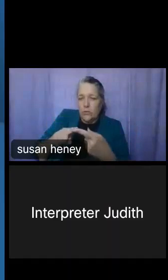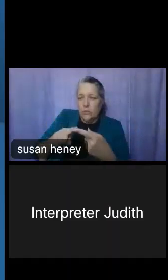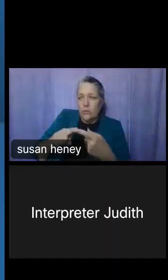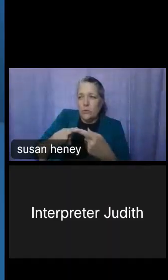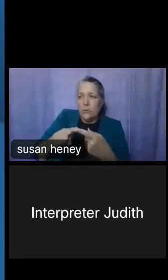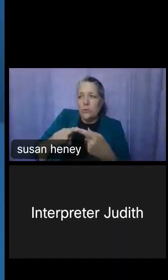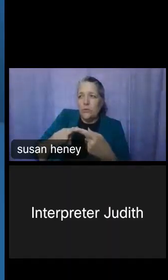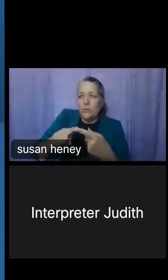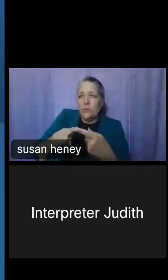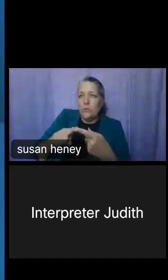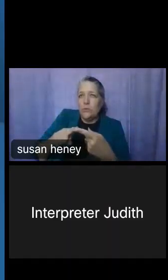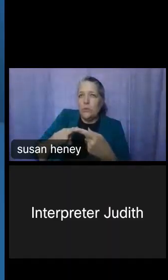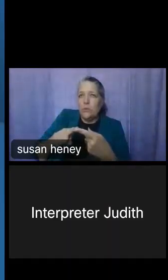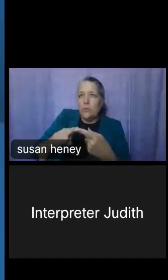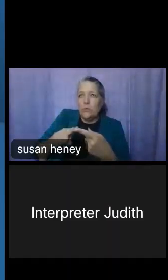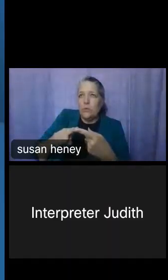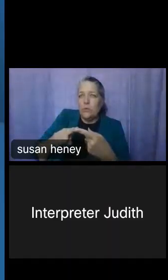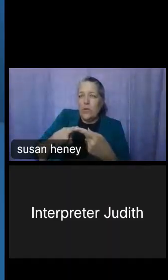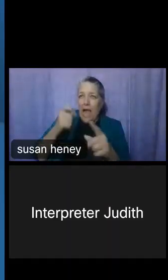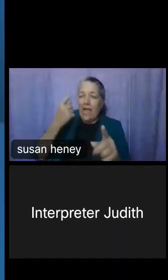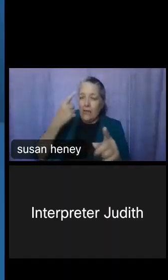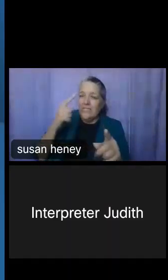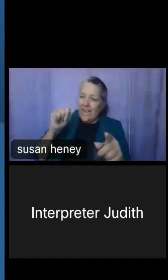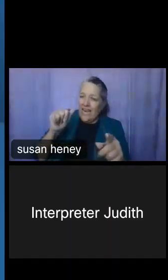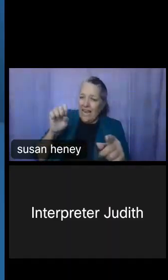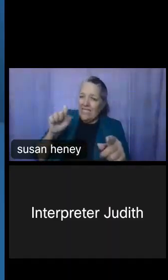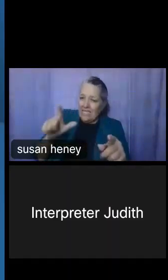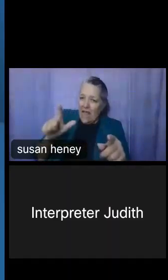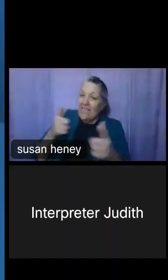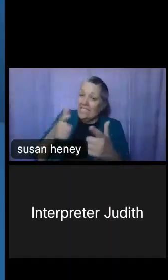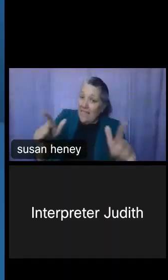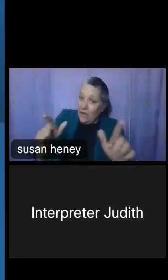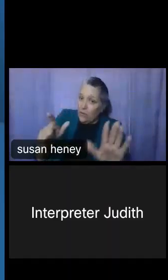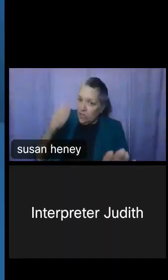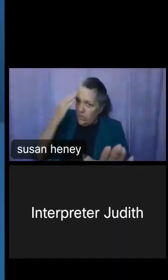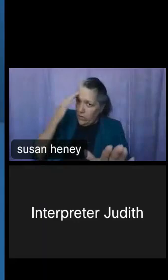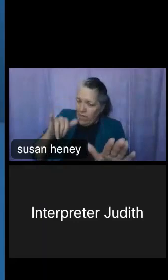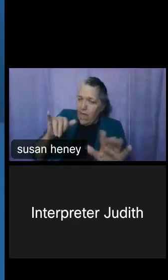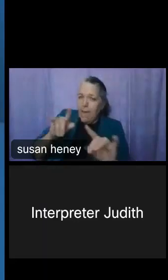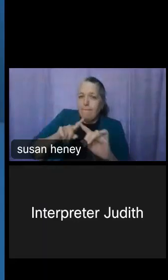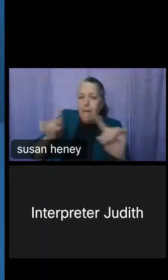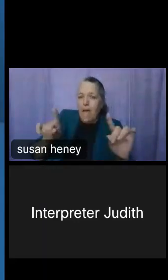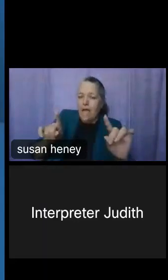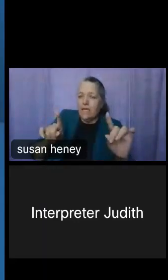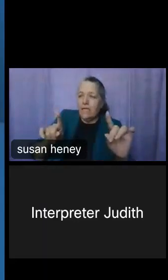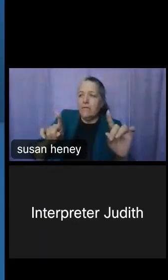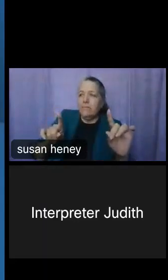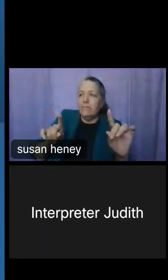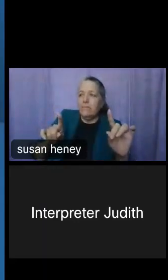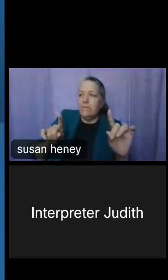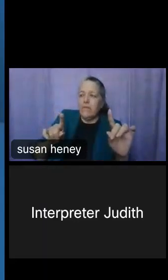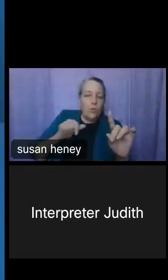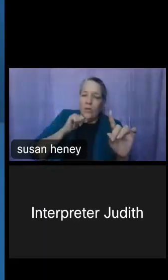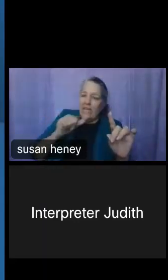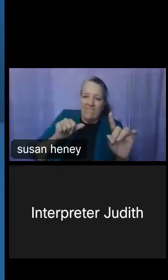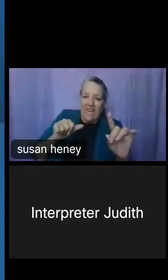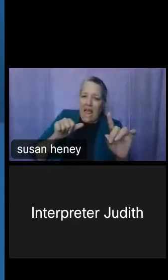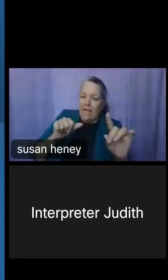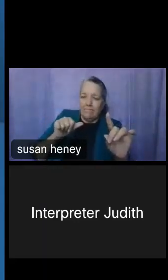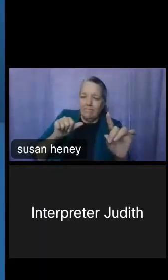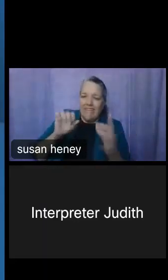ASL is a language, however it's not something that is captured at this time. It's not. So